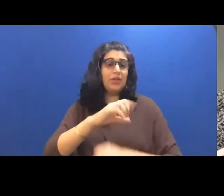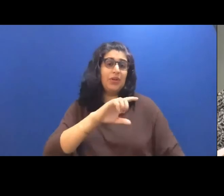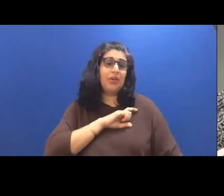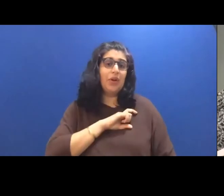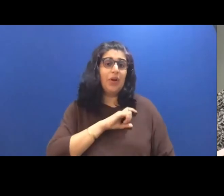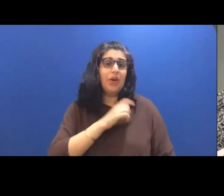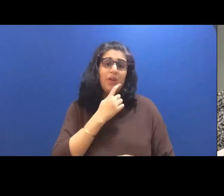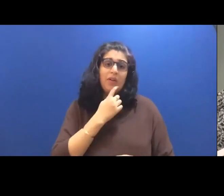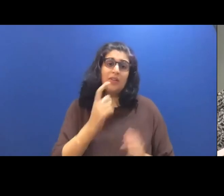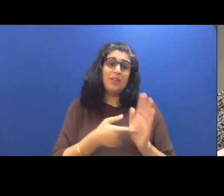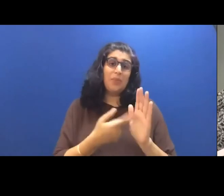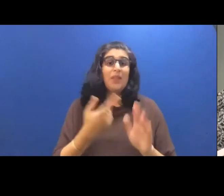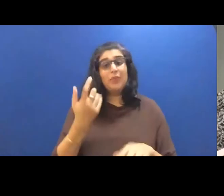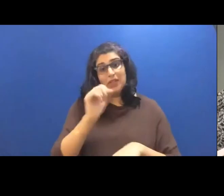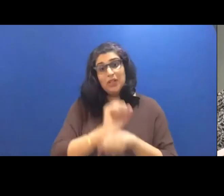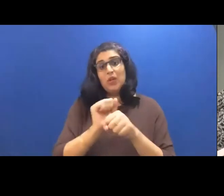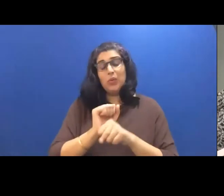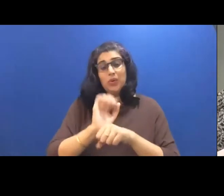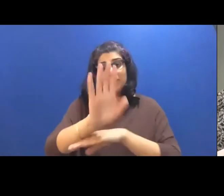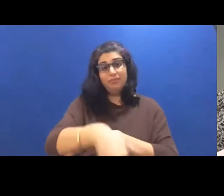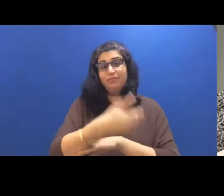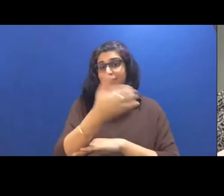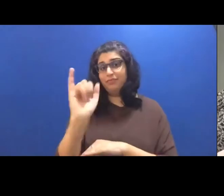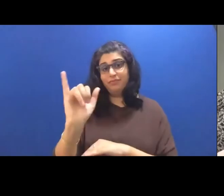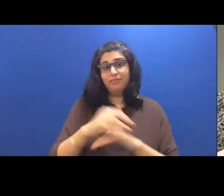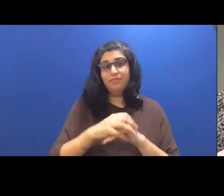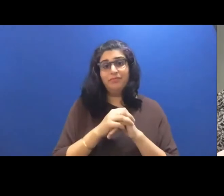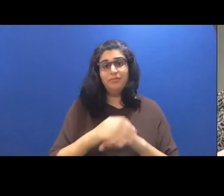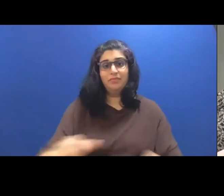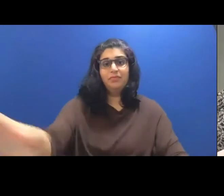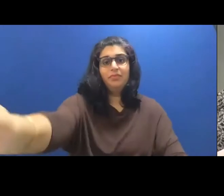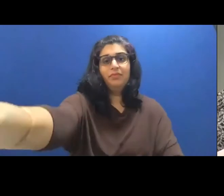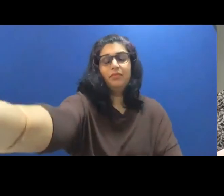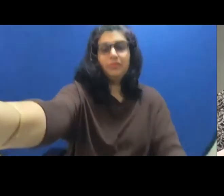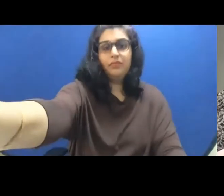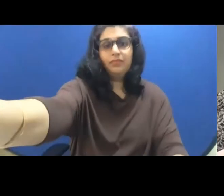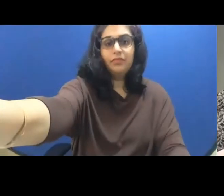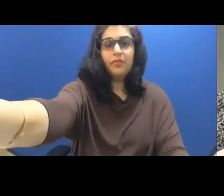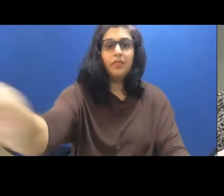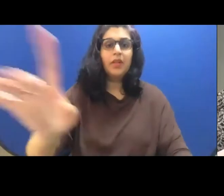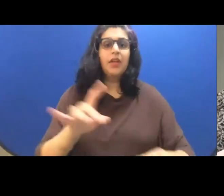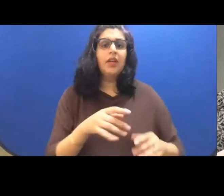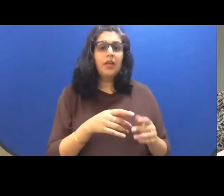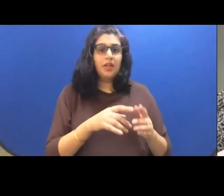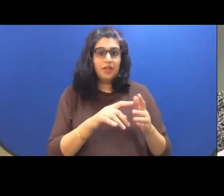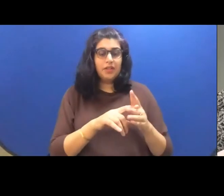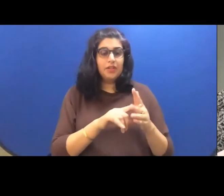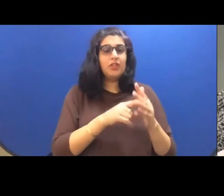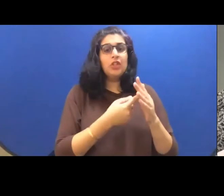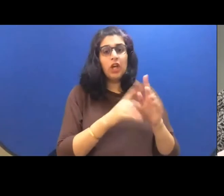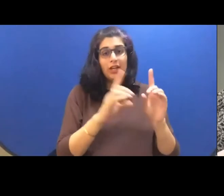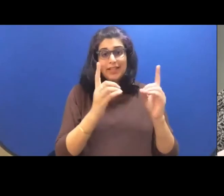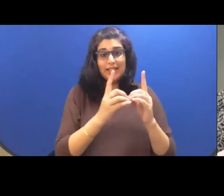he did to she'd started seeing him when I was at the tail end of middle school. I'd